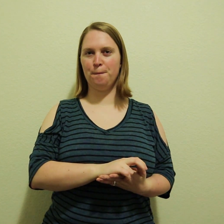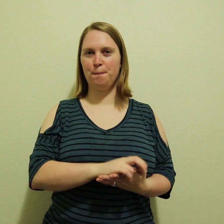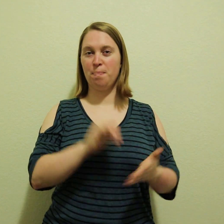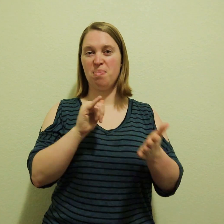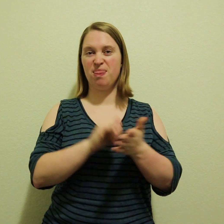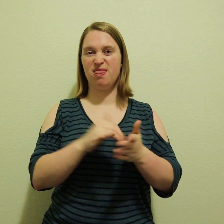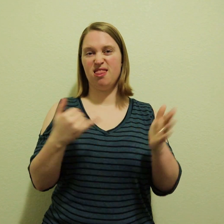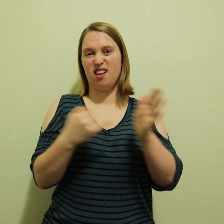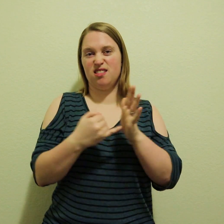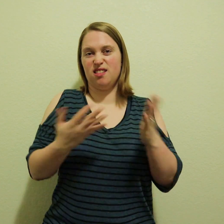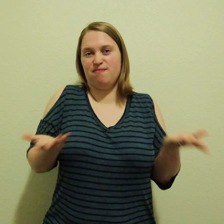That's it